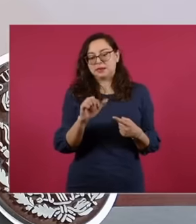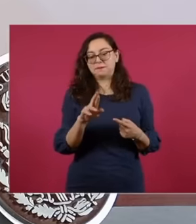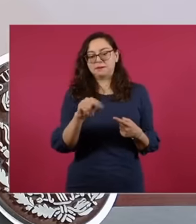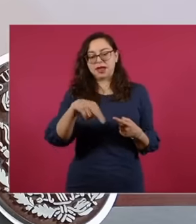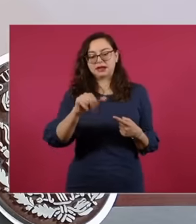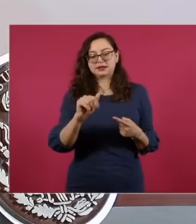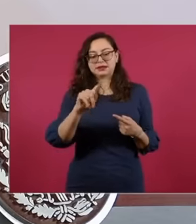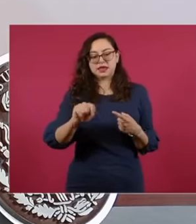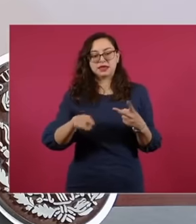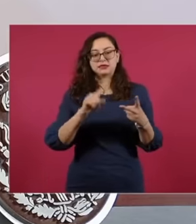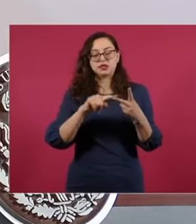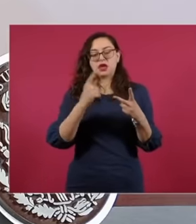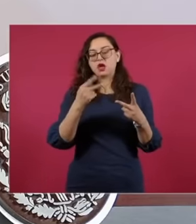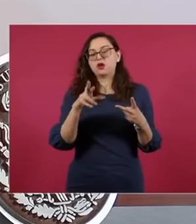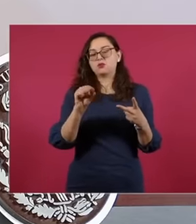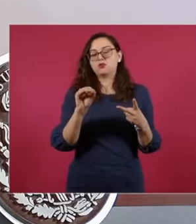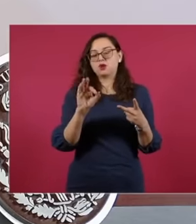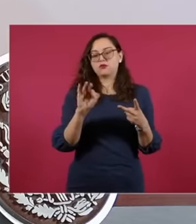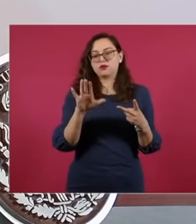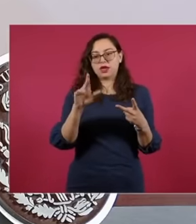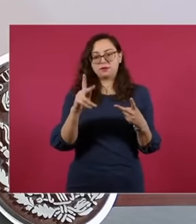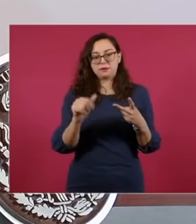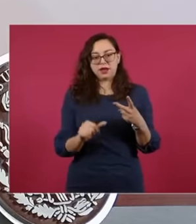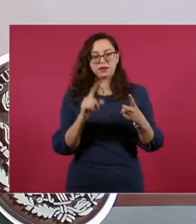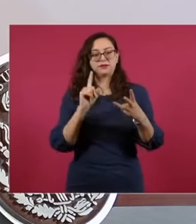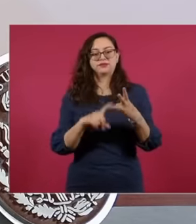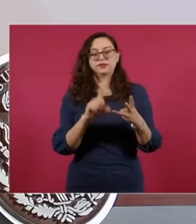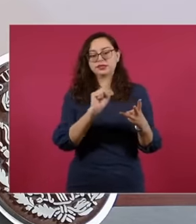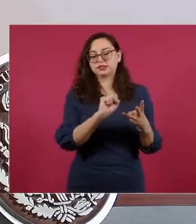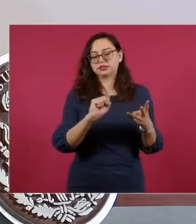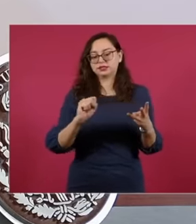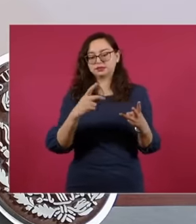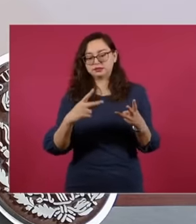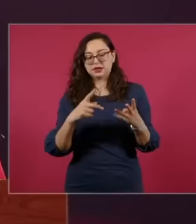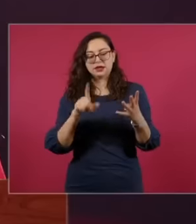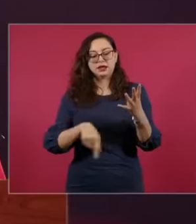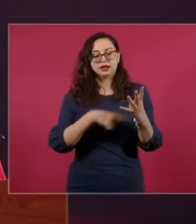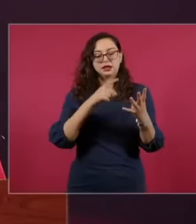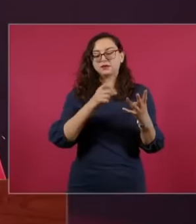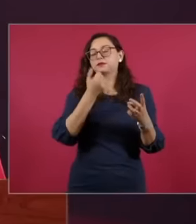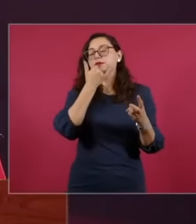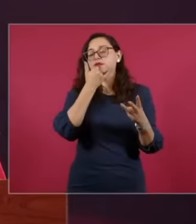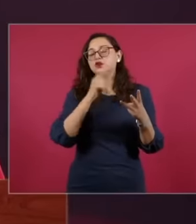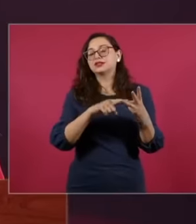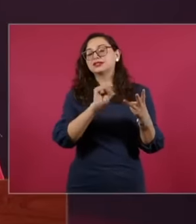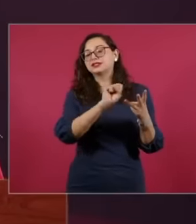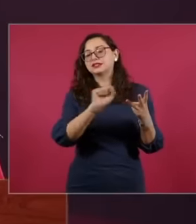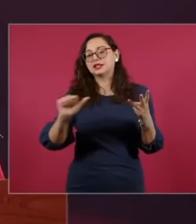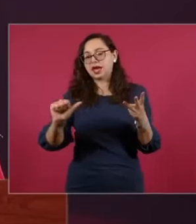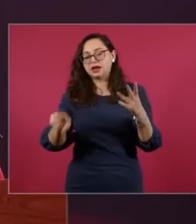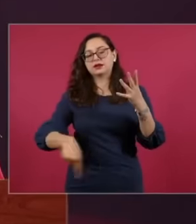health issues such as the Ministry of Health and Cofepris in this sense in compliance with